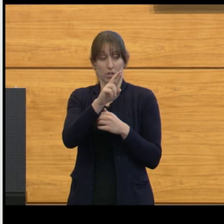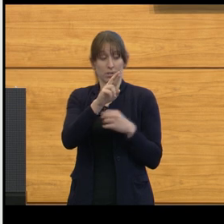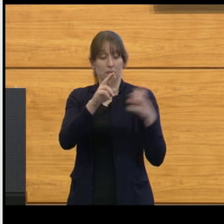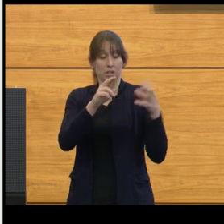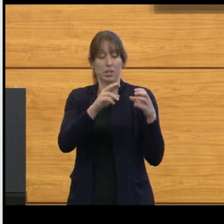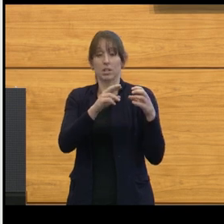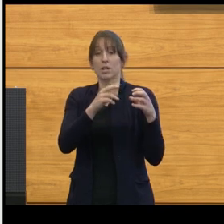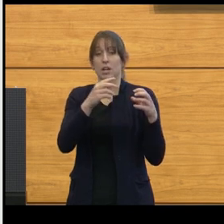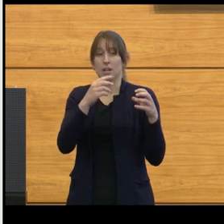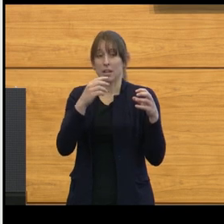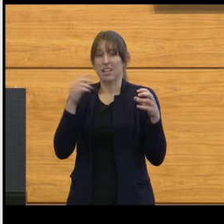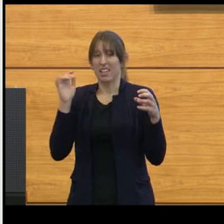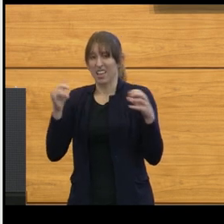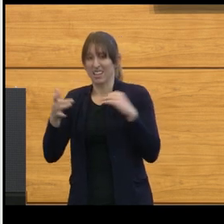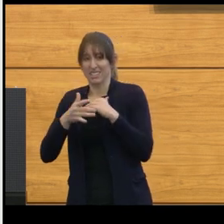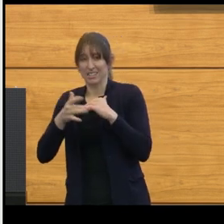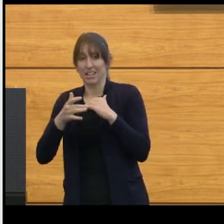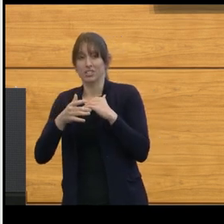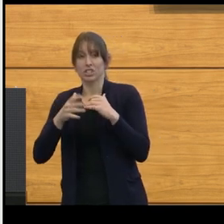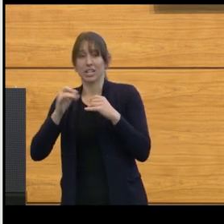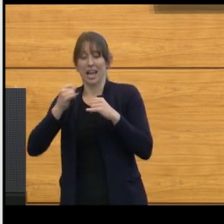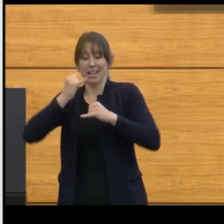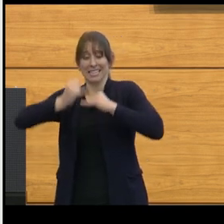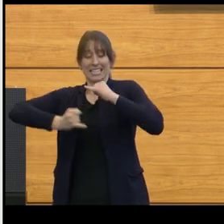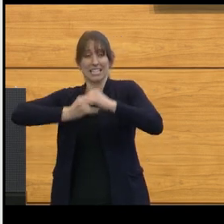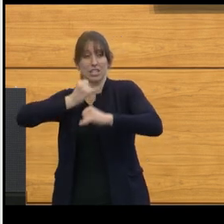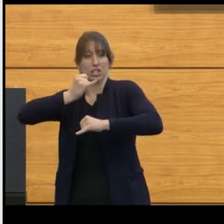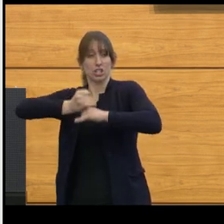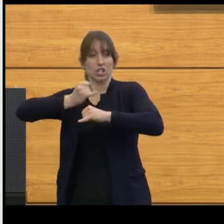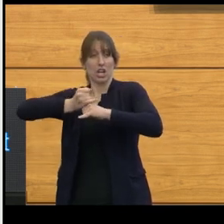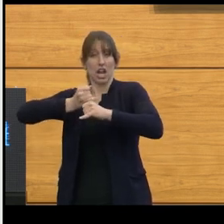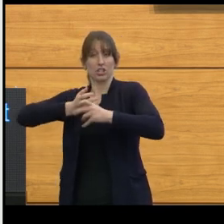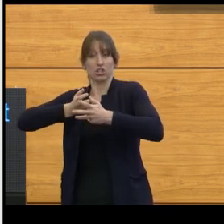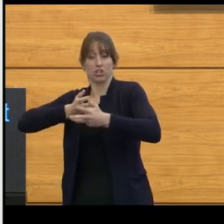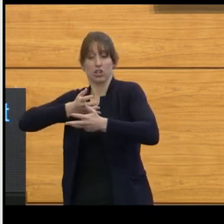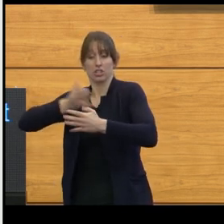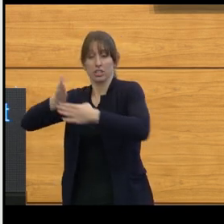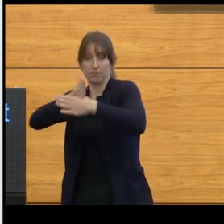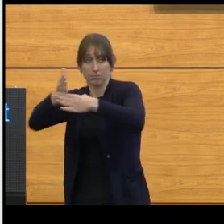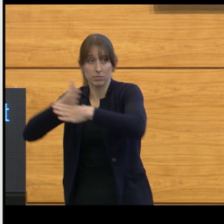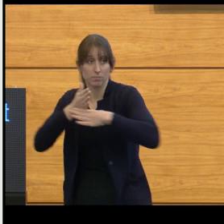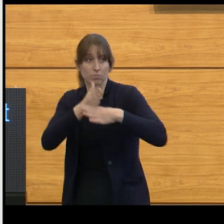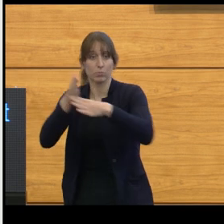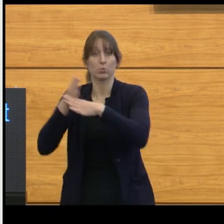larger and international consortium. So, we know the tumor resection is important.